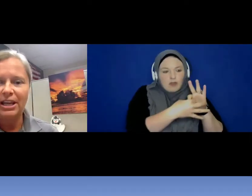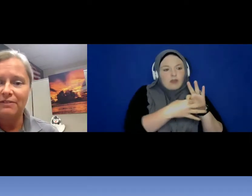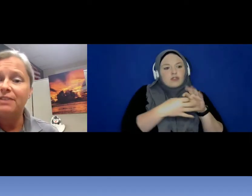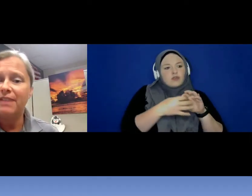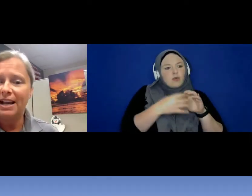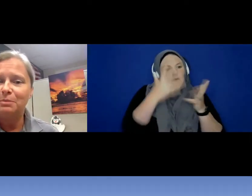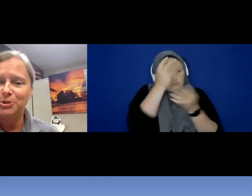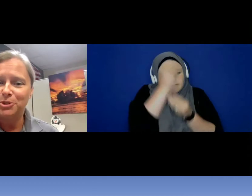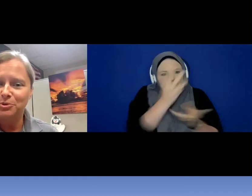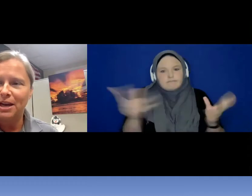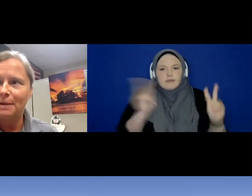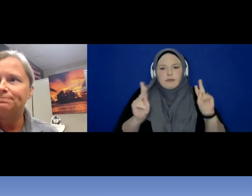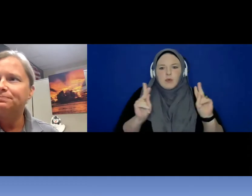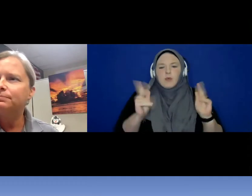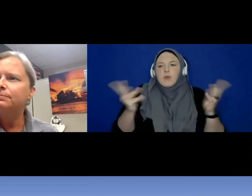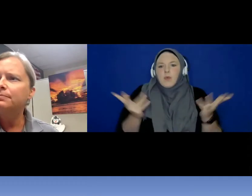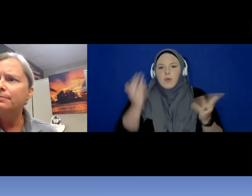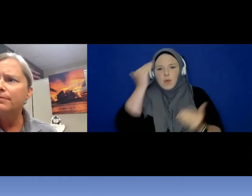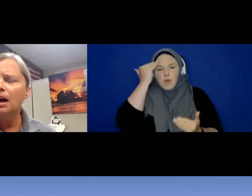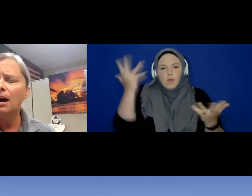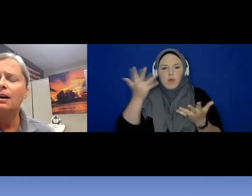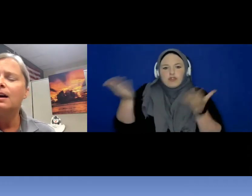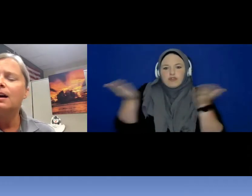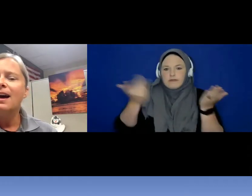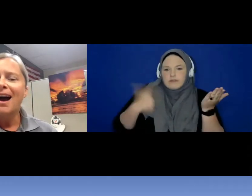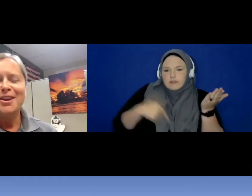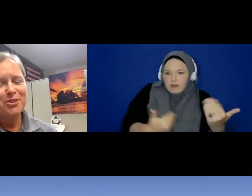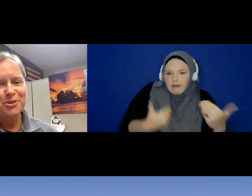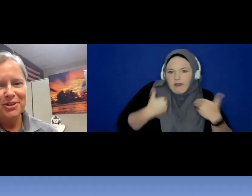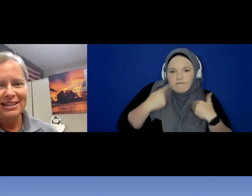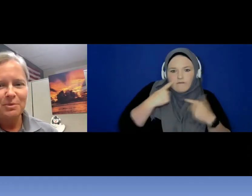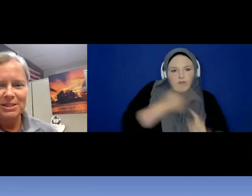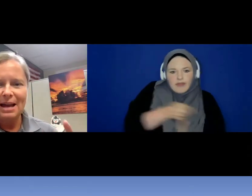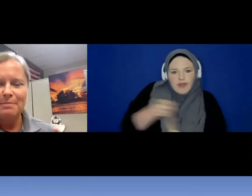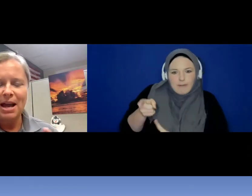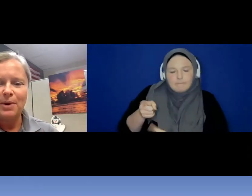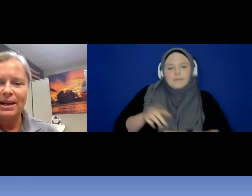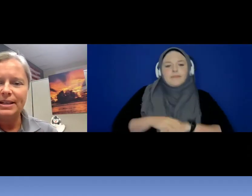even available to them. Another thing that was on my radar